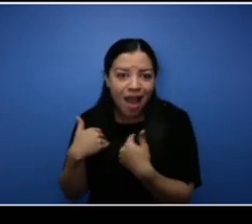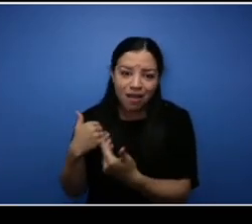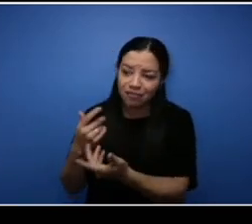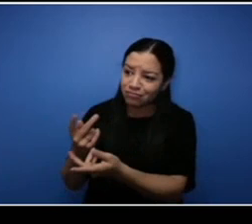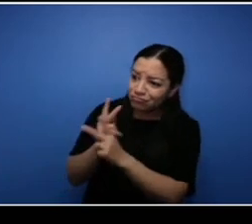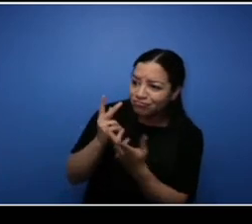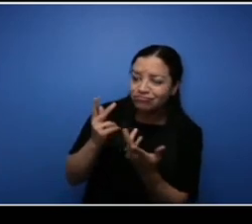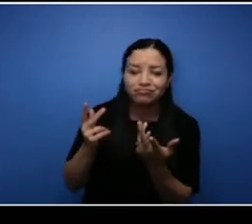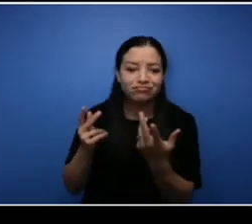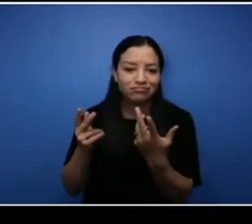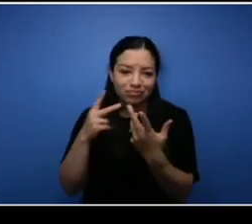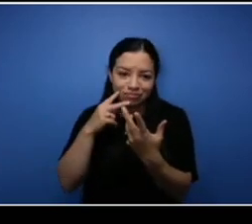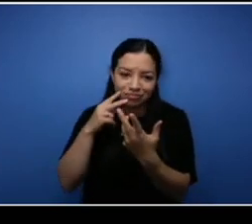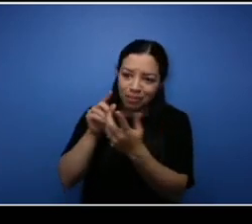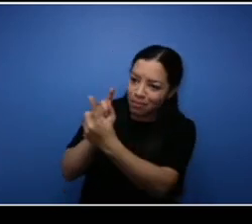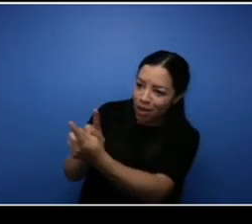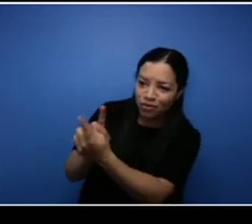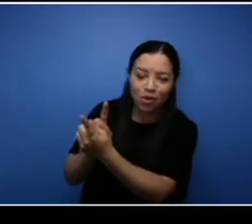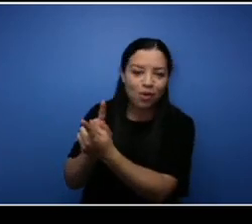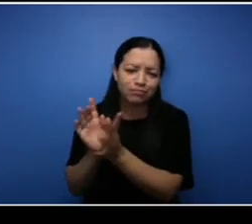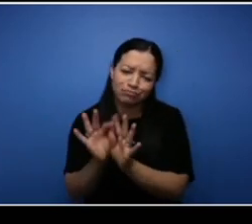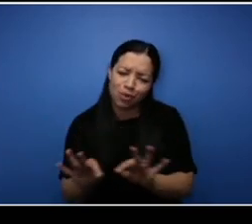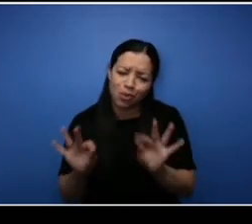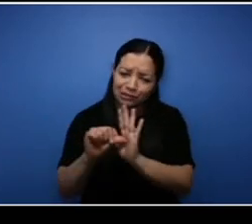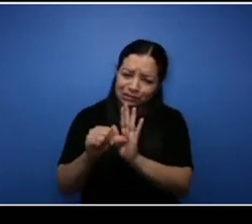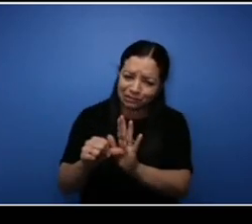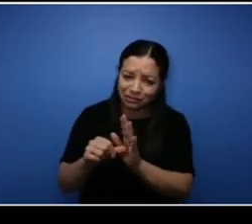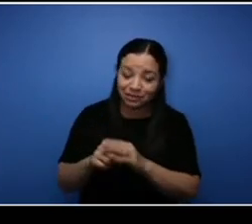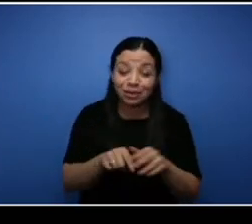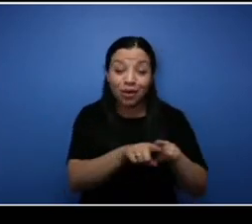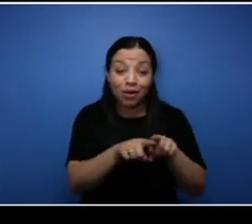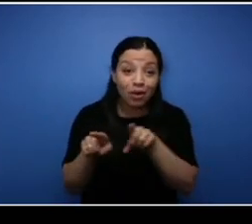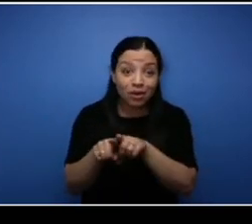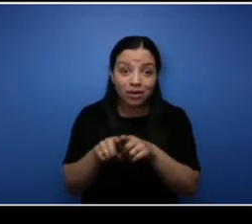to do. I really like the idea of keeping your blinders on I mean we are in a social media